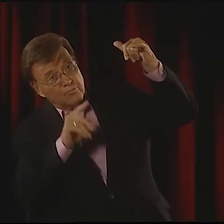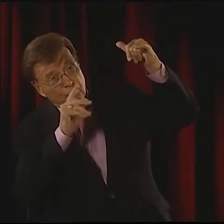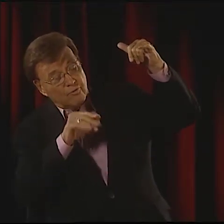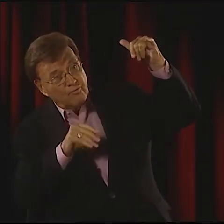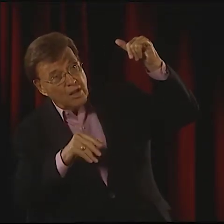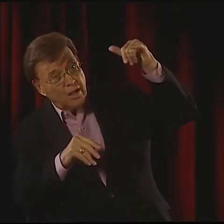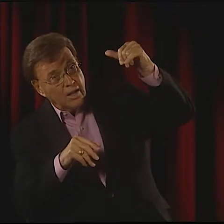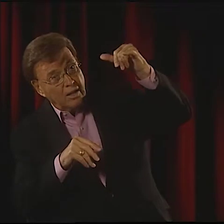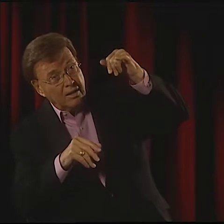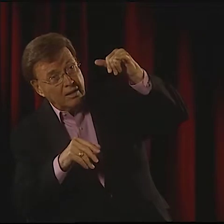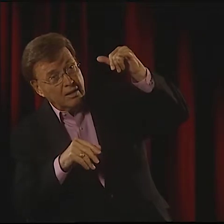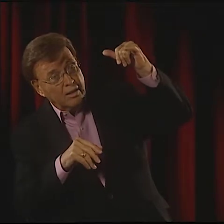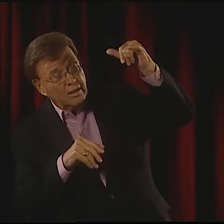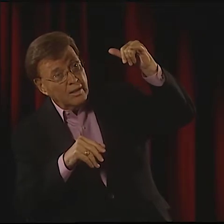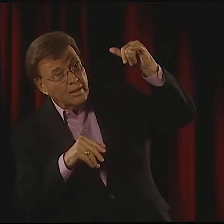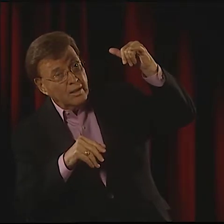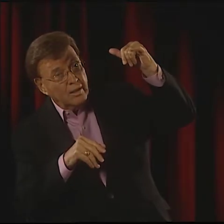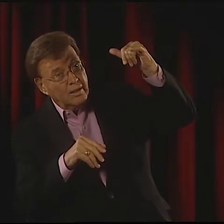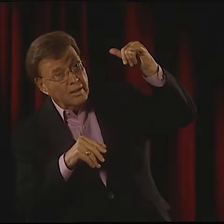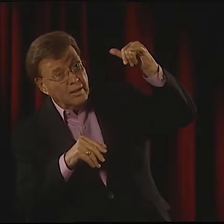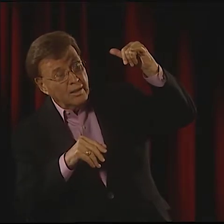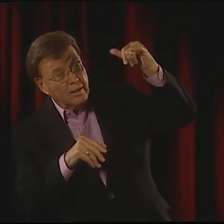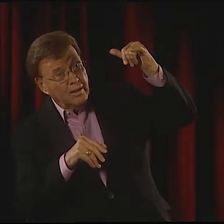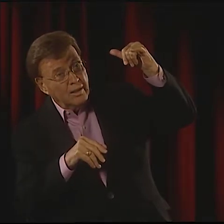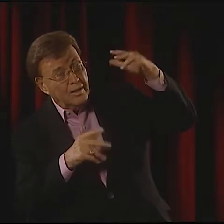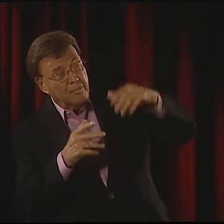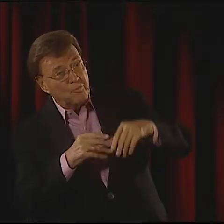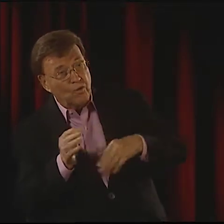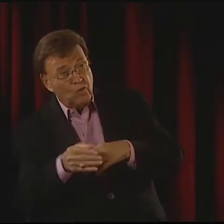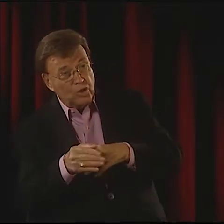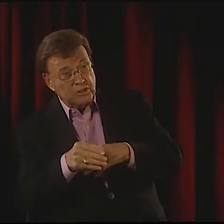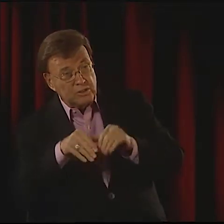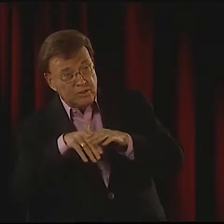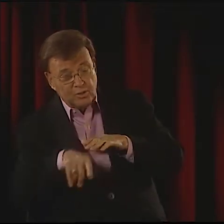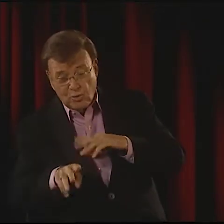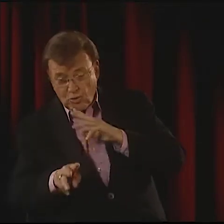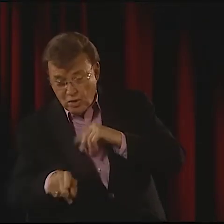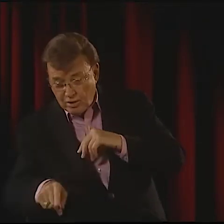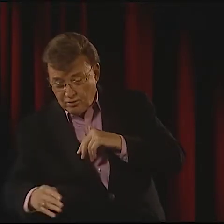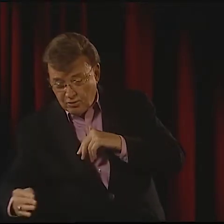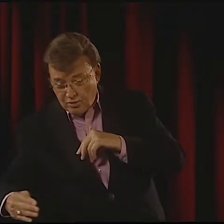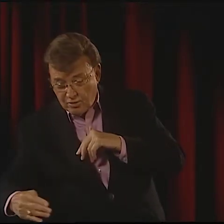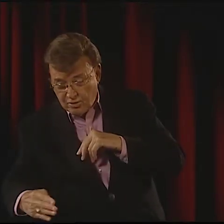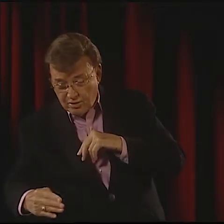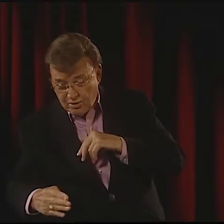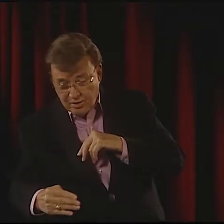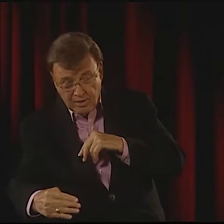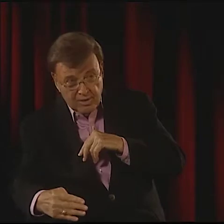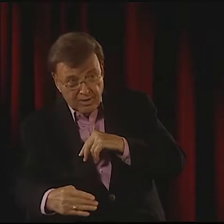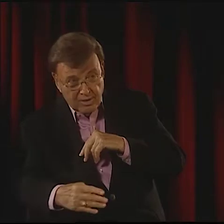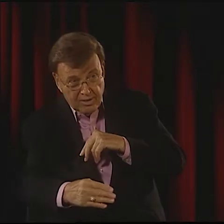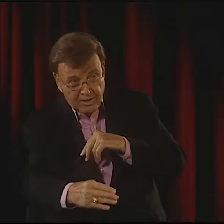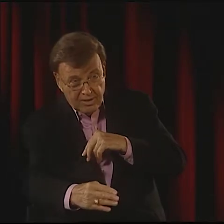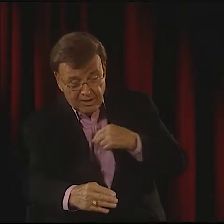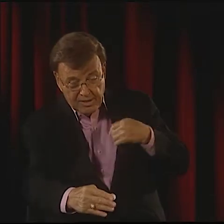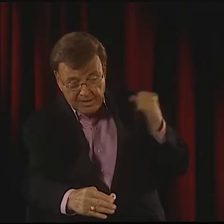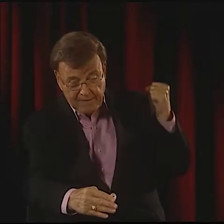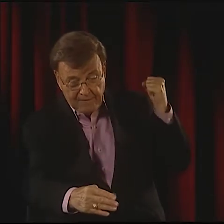A BIRD FLYING IF THEY DID NOT HAVE A VOCAL LANGUAGE OR A SPECIFIC SIGN LANGUAGE?